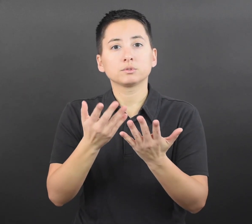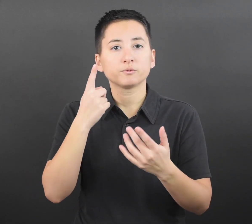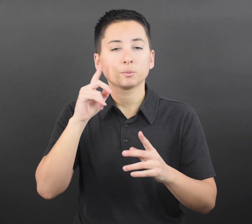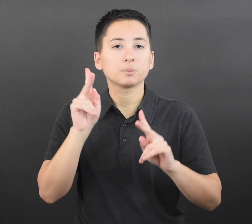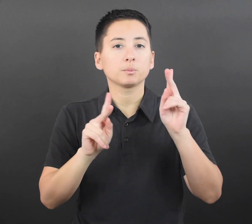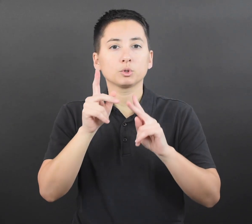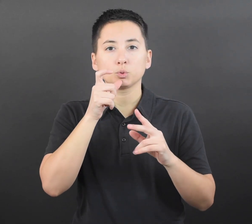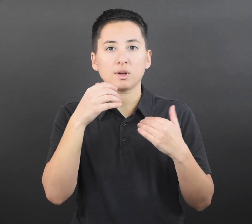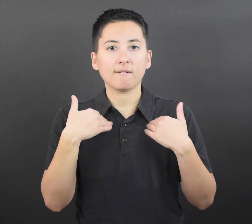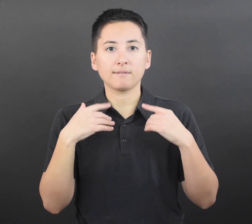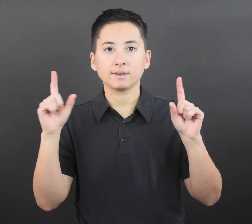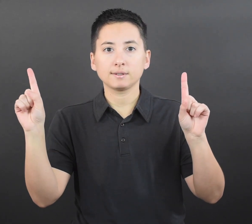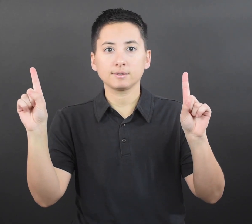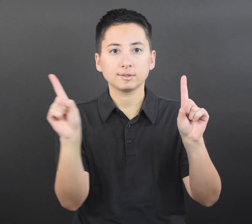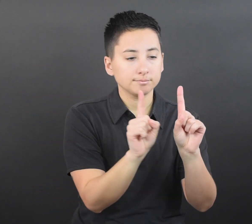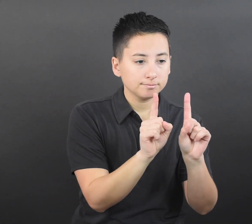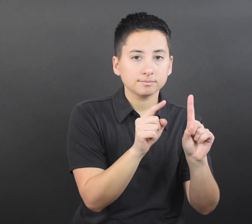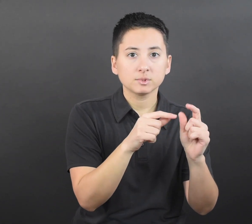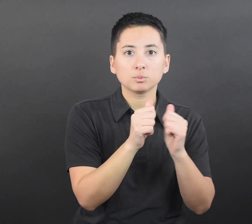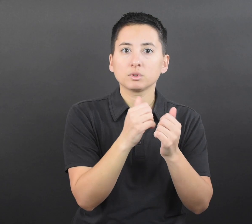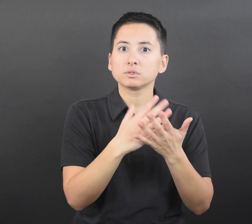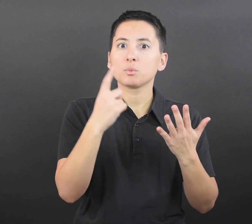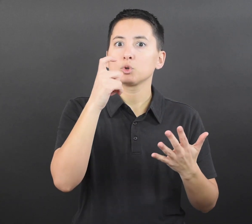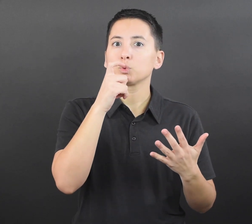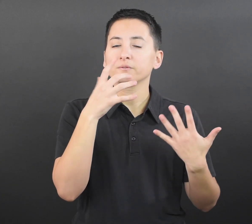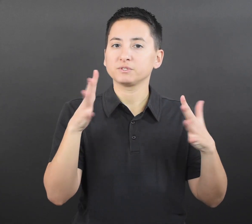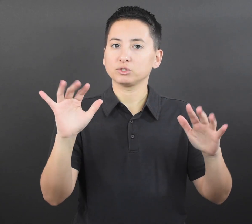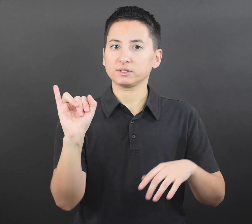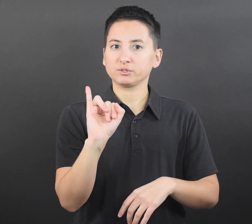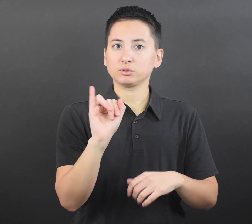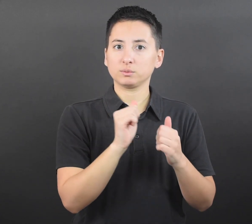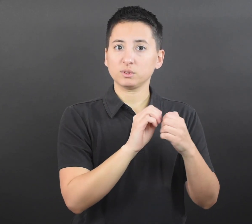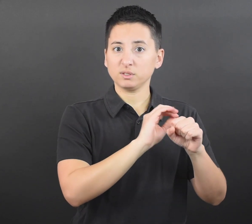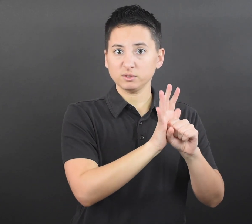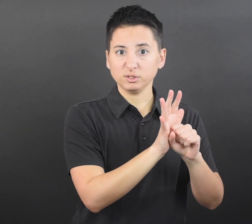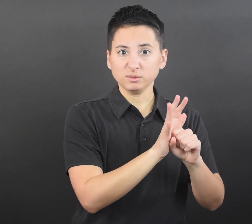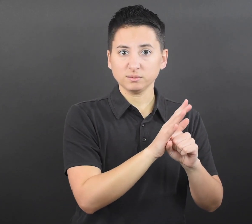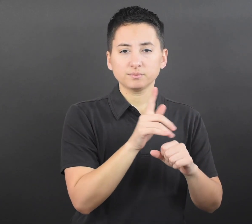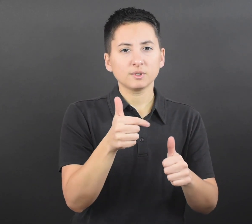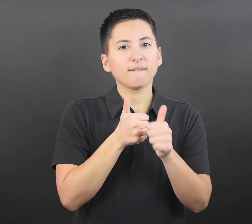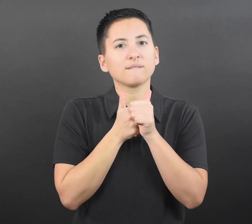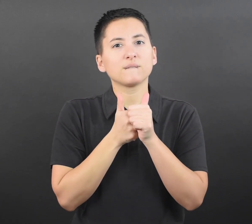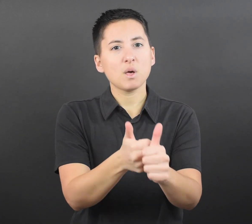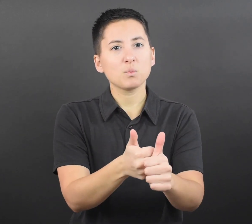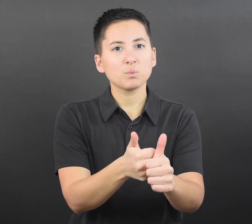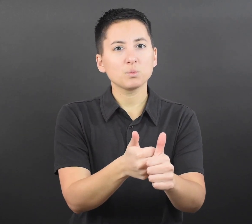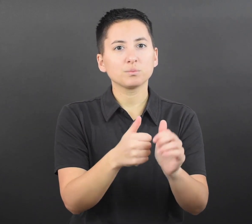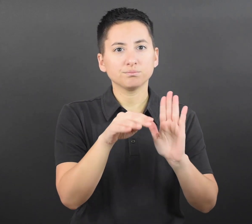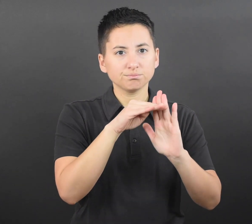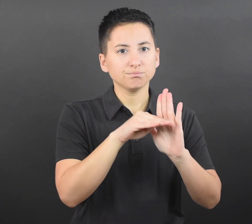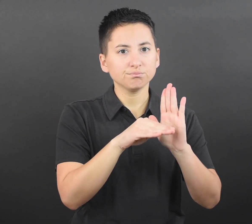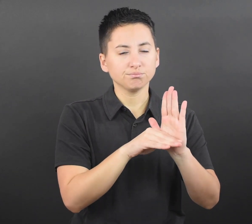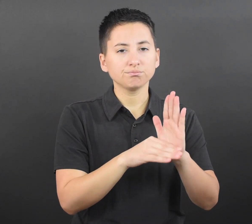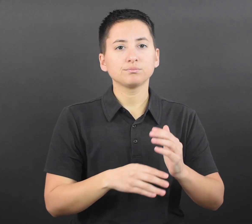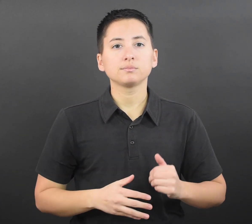within the past 90 days. People who have come into close contact with someone diagnosed with COVID-19